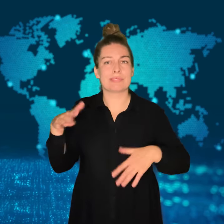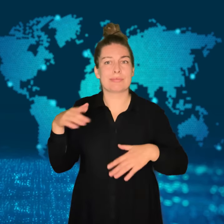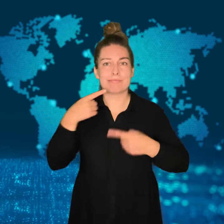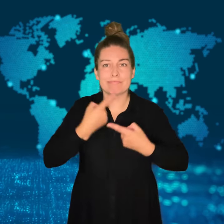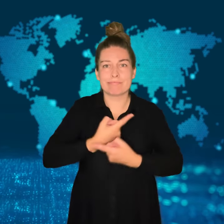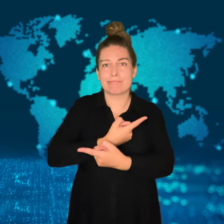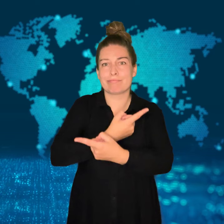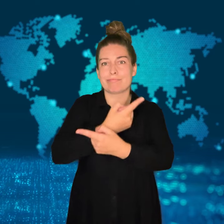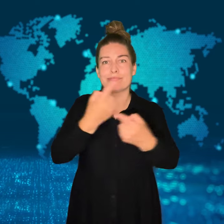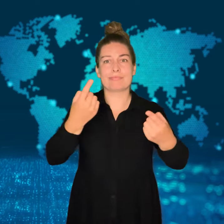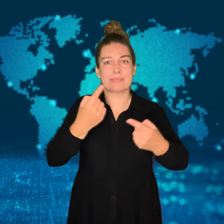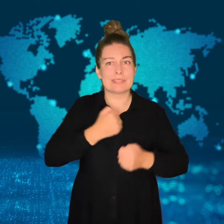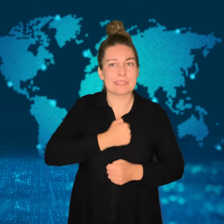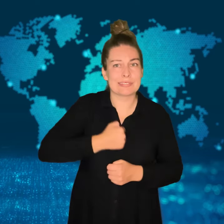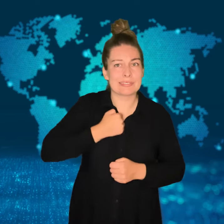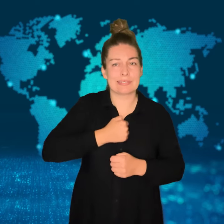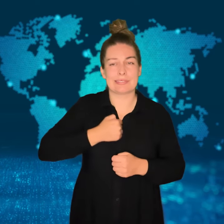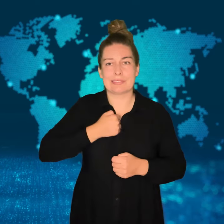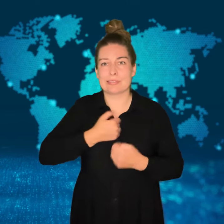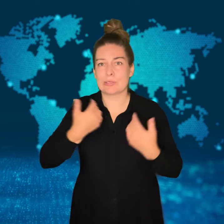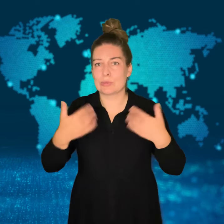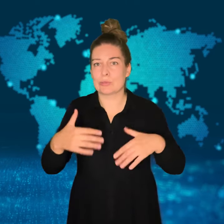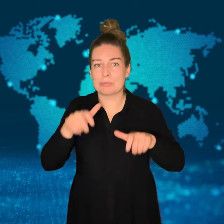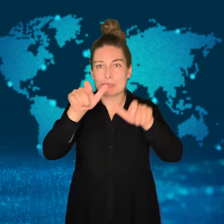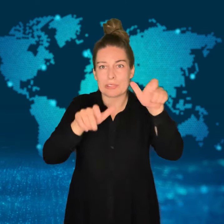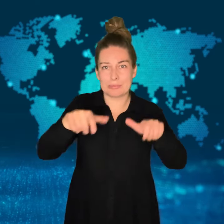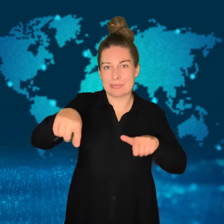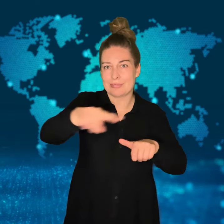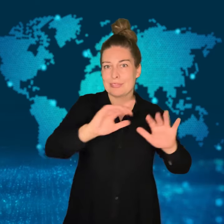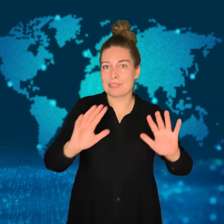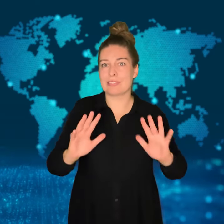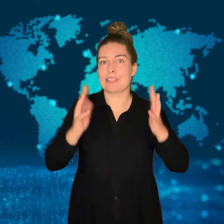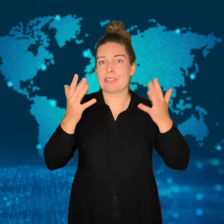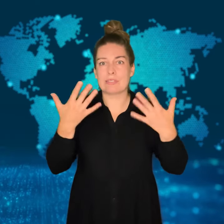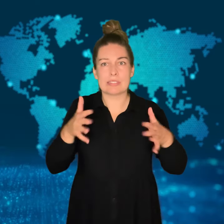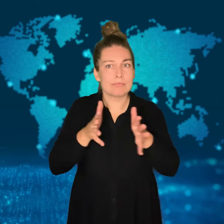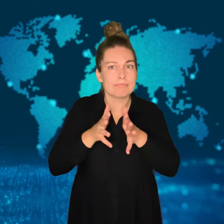The company apologized to its neighbors after the accident.